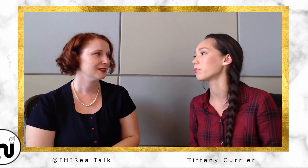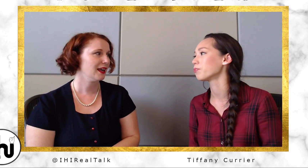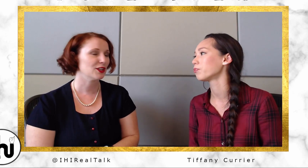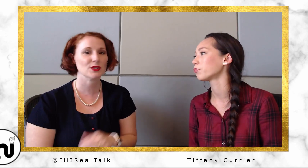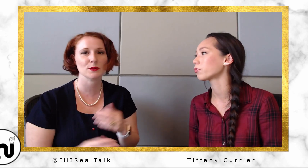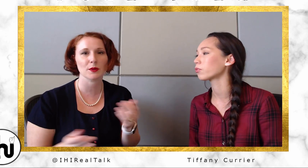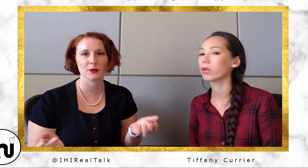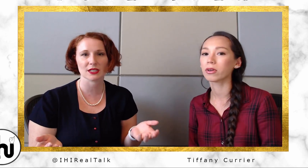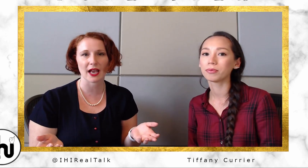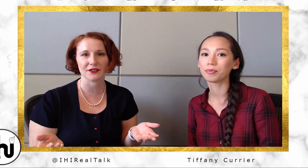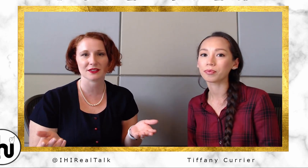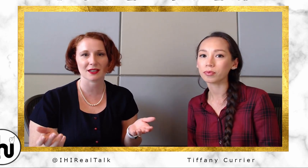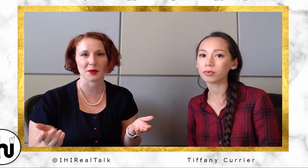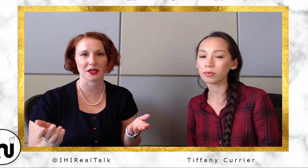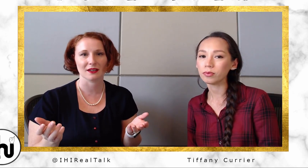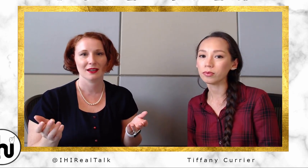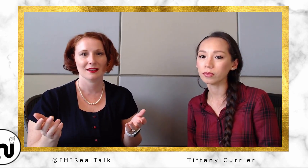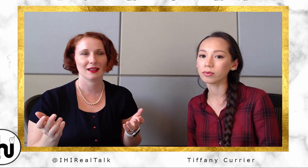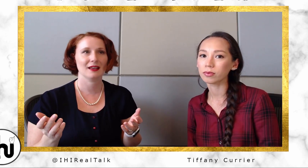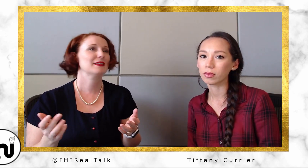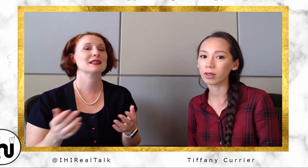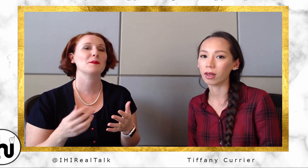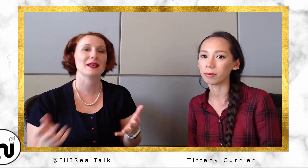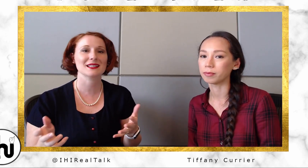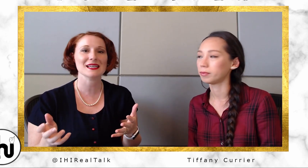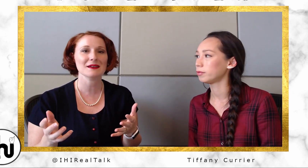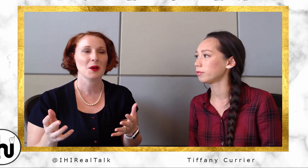Desirée: Yeah. You get to be in people's lives. I mean, that's messy, but